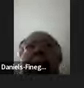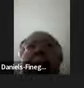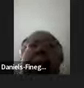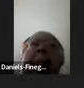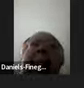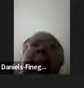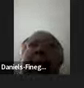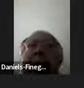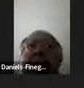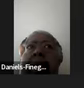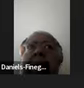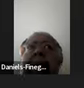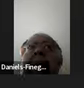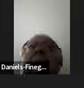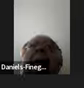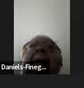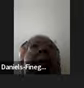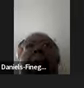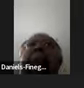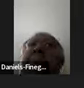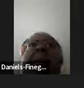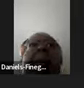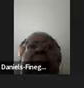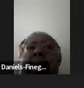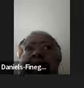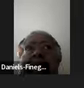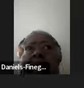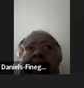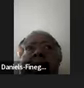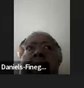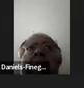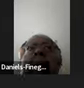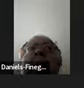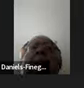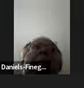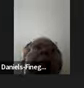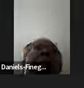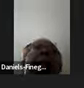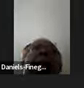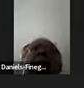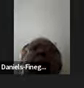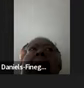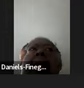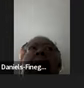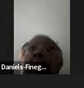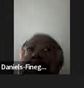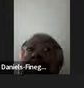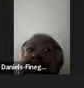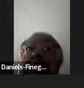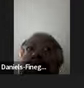THEY CLEARED OUT THE BUS STOP, THEY LEFT NO PATH OF TRAVEL TO THE BUS STOP OR FROM THE BUS STOP TO THE STREET. I THINK THEY THOUGHT THIS WAS